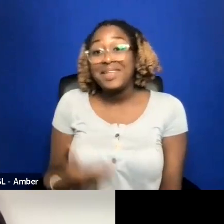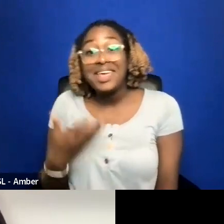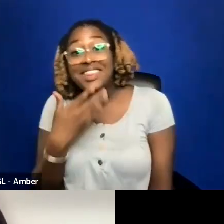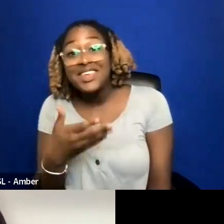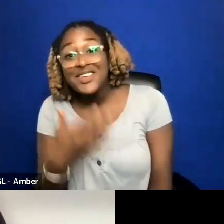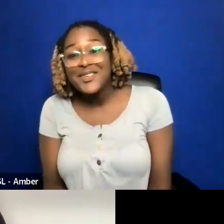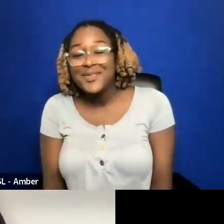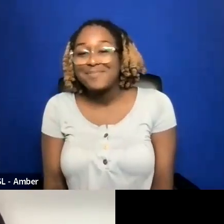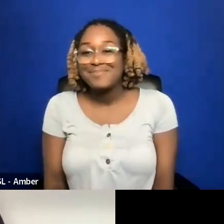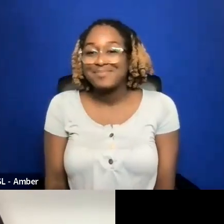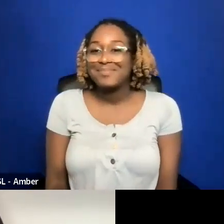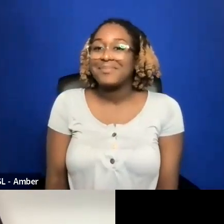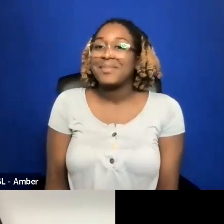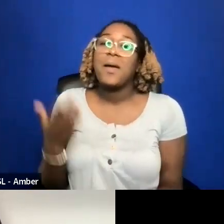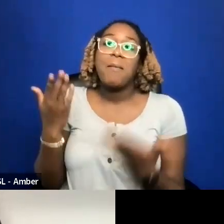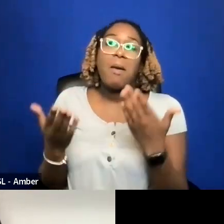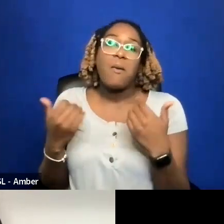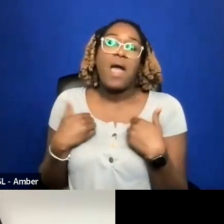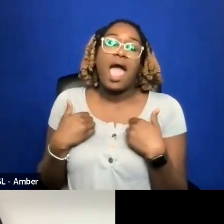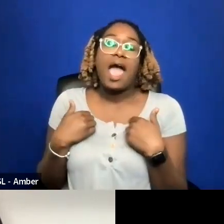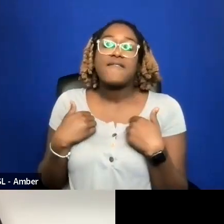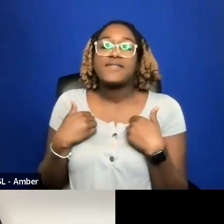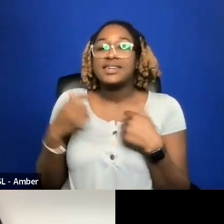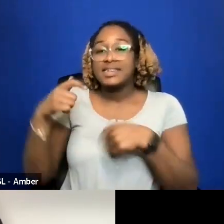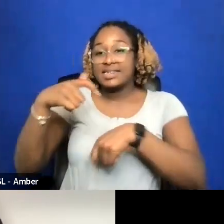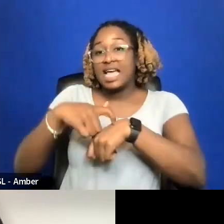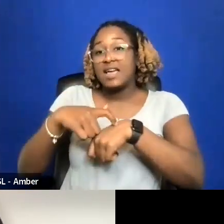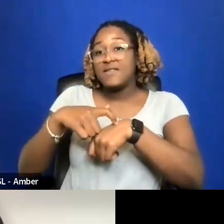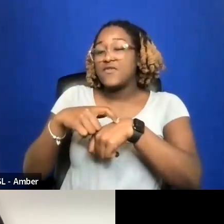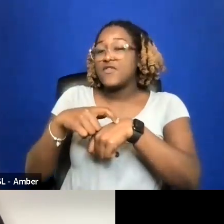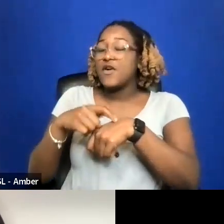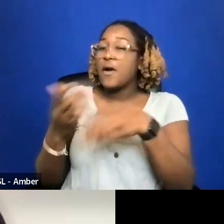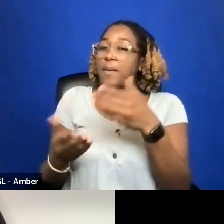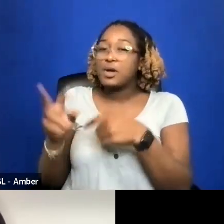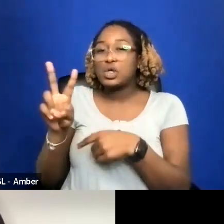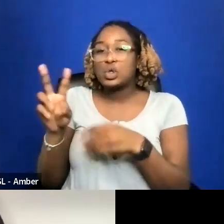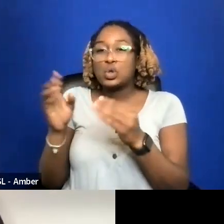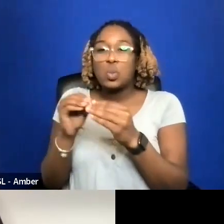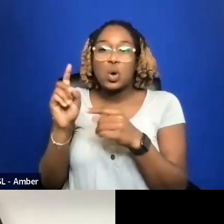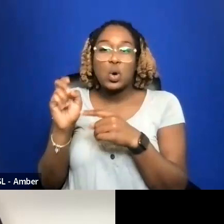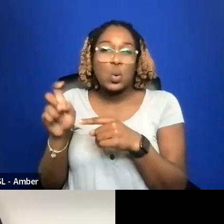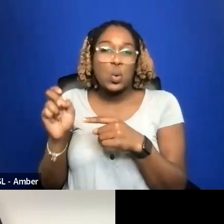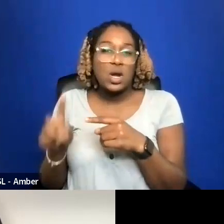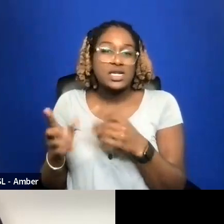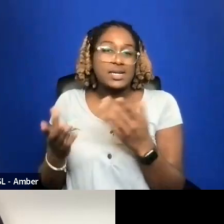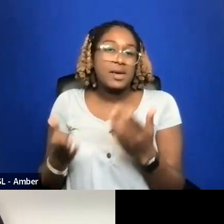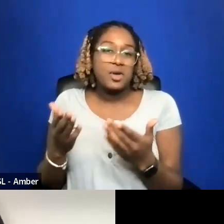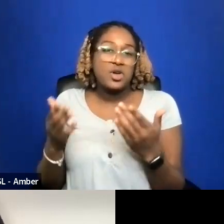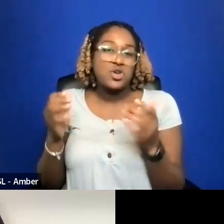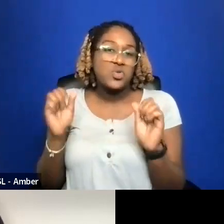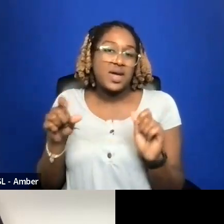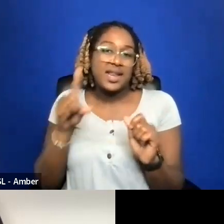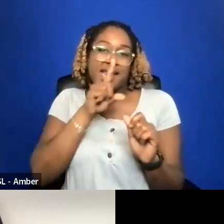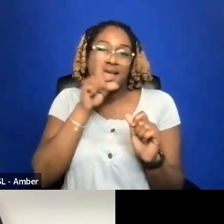MAYBE WE HAVE TIME FOR A COUPLE MORE QUESTIONS. MAYBE YOU CAN ANSWER RACHEL PRETTY BRIEFLY.